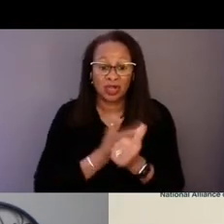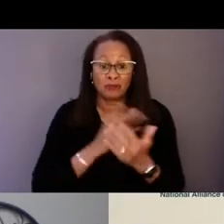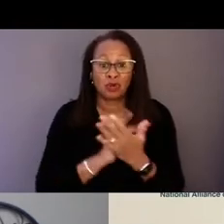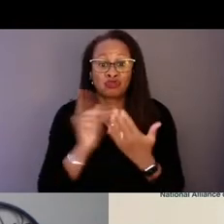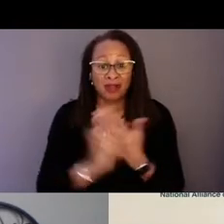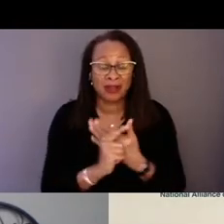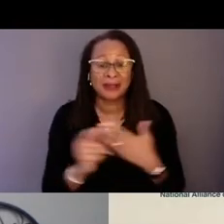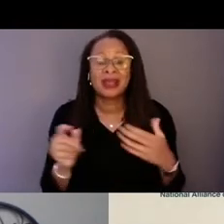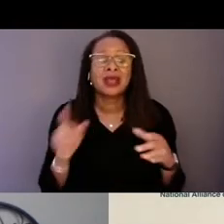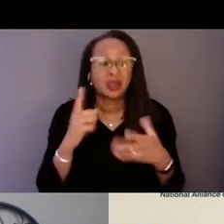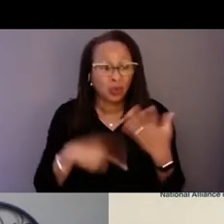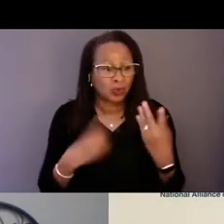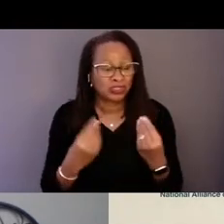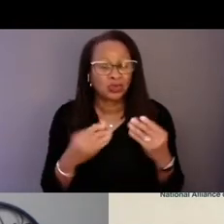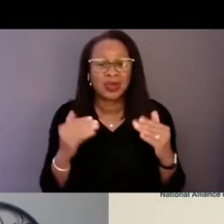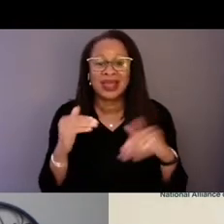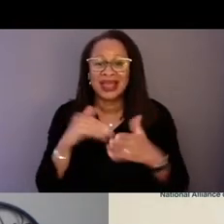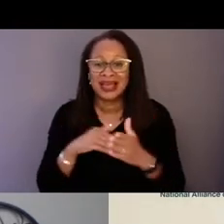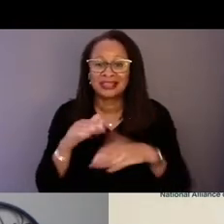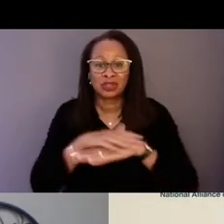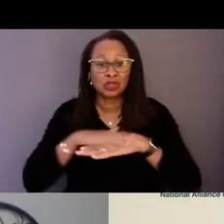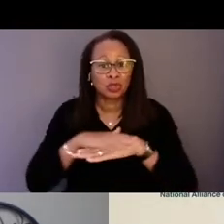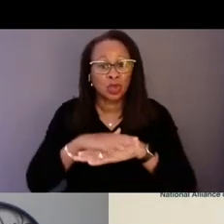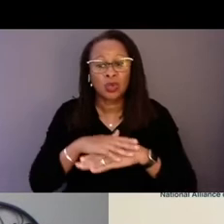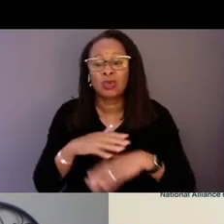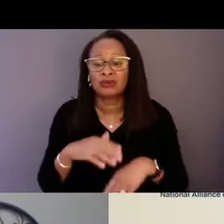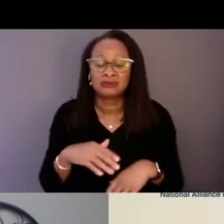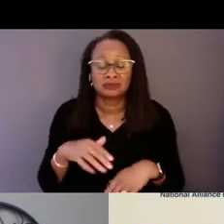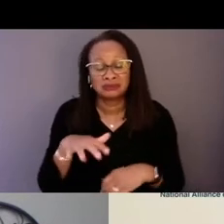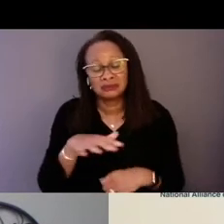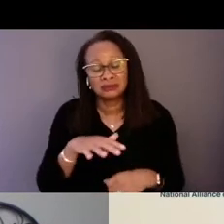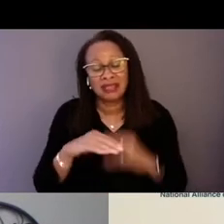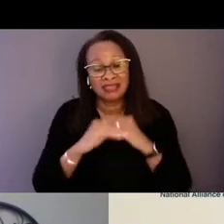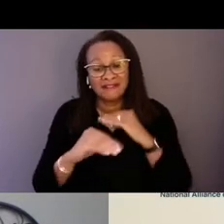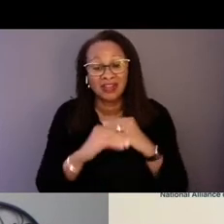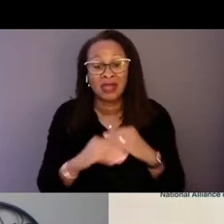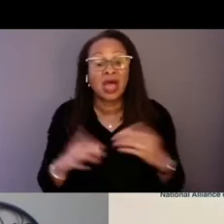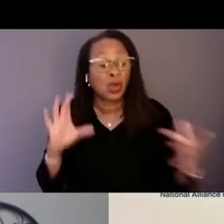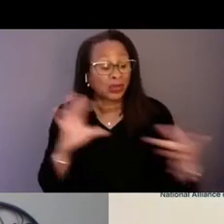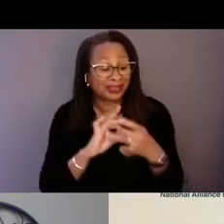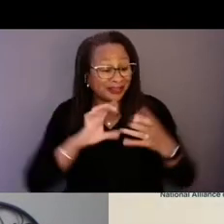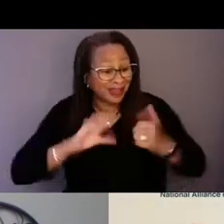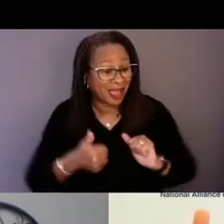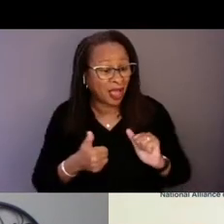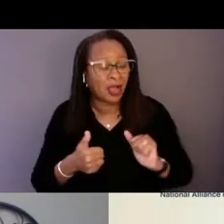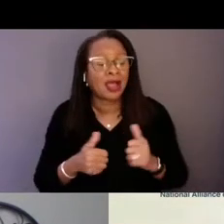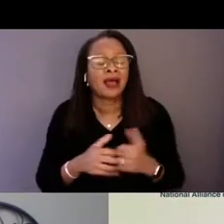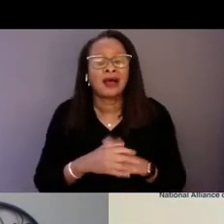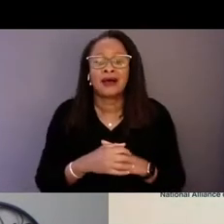We also connect people by way of them trying to navigate the "system"